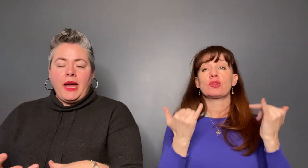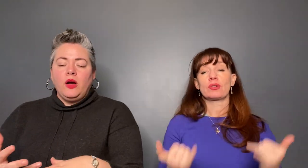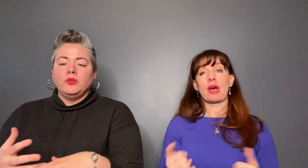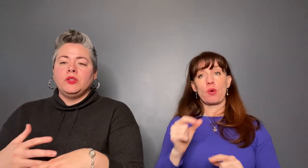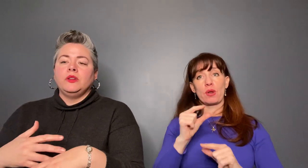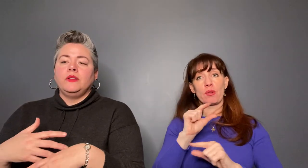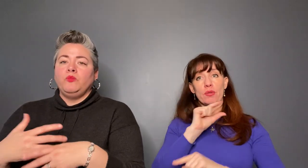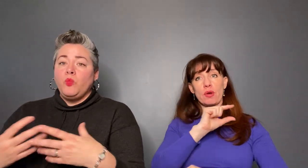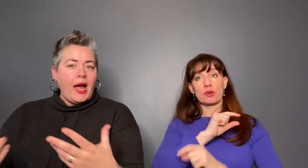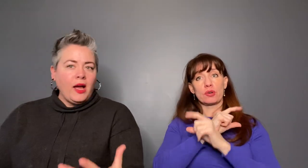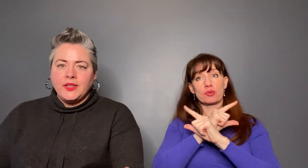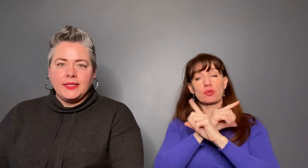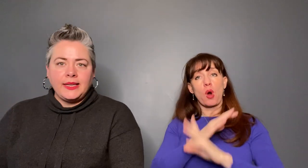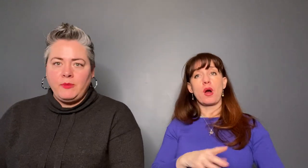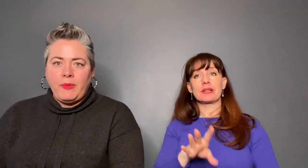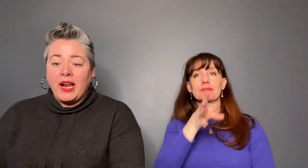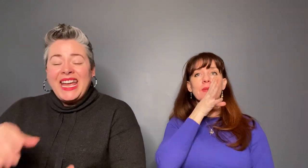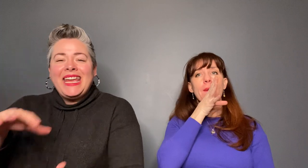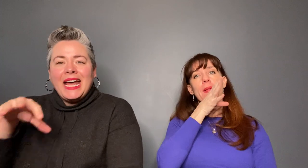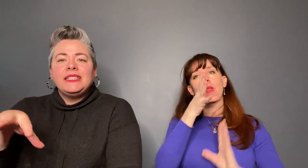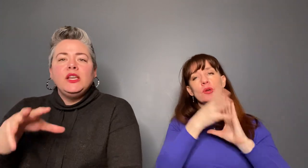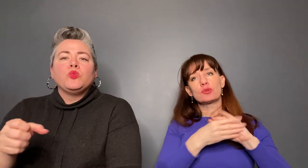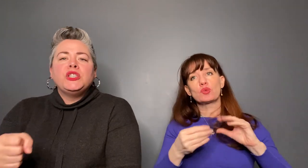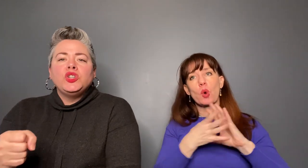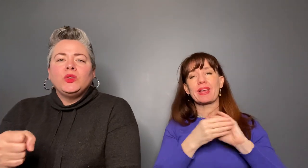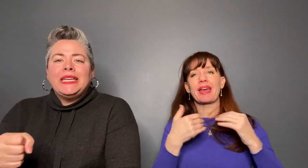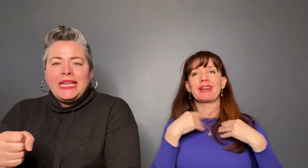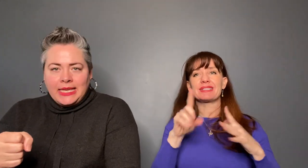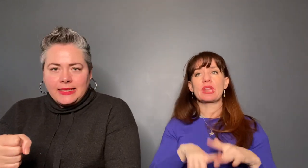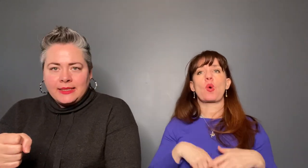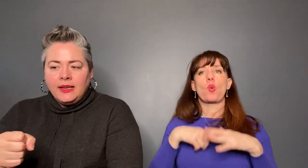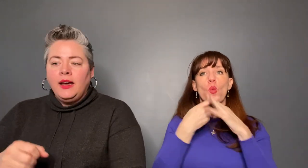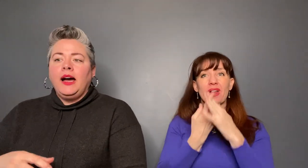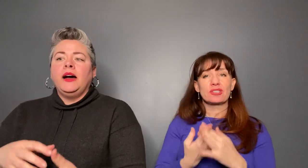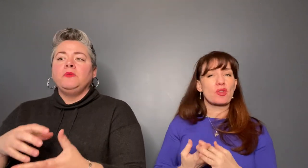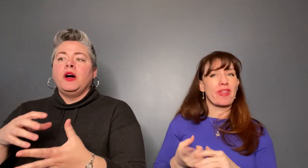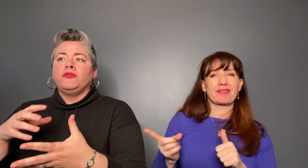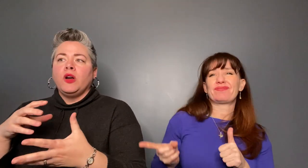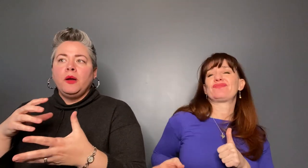about how this came about. He has the original keys from like the